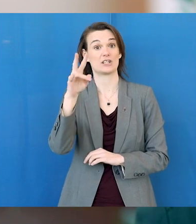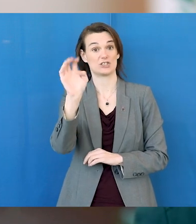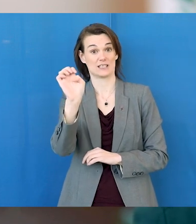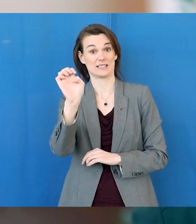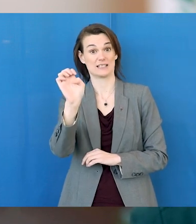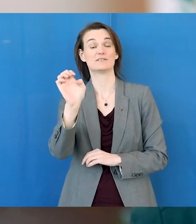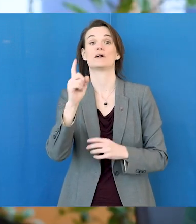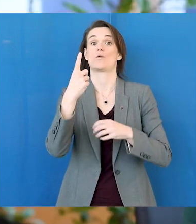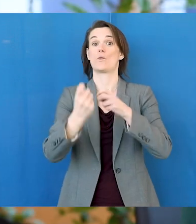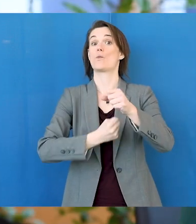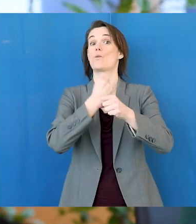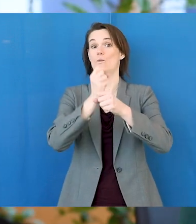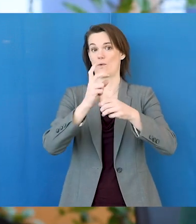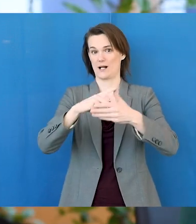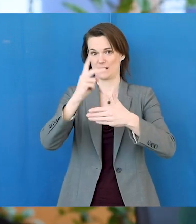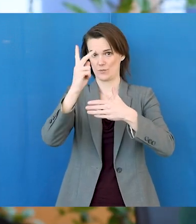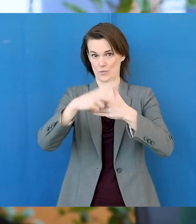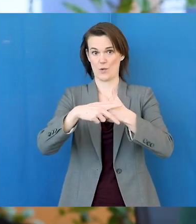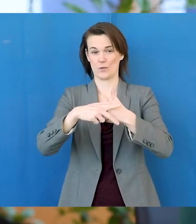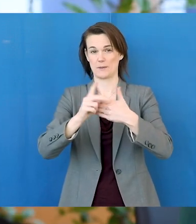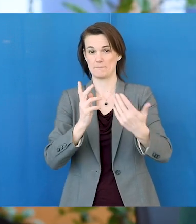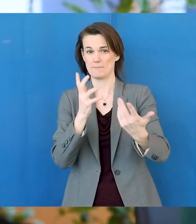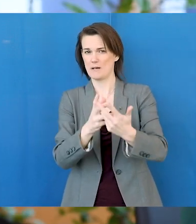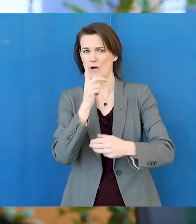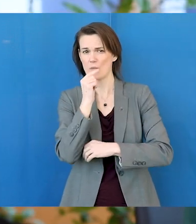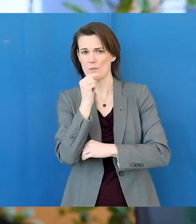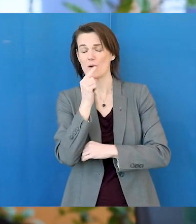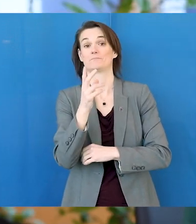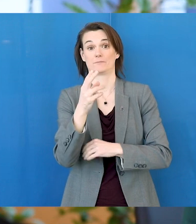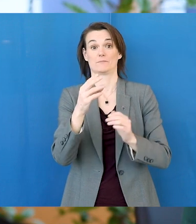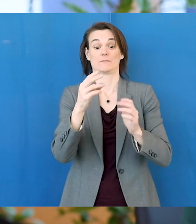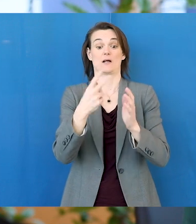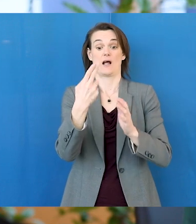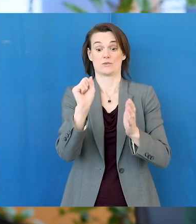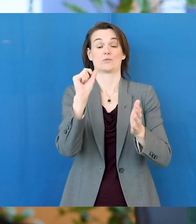College. The Achieve program is a one-year program designed specifically for students after they